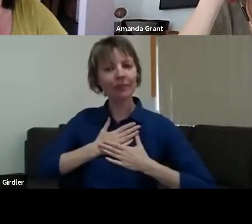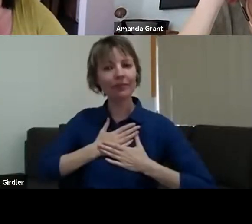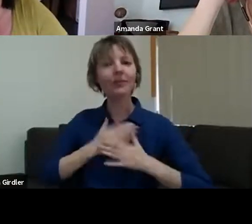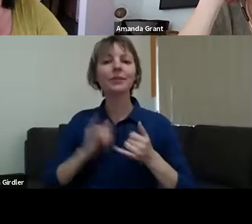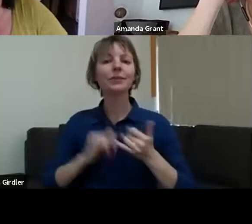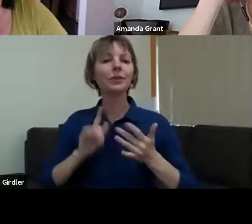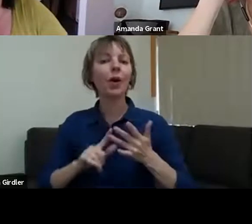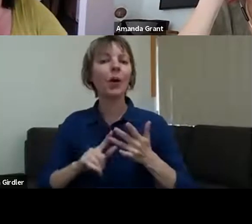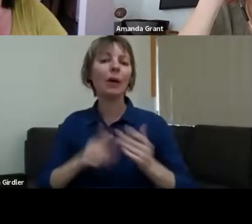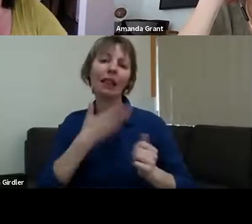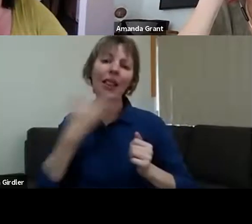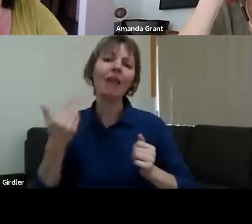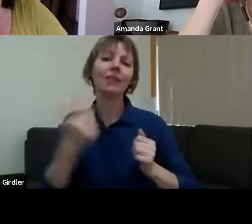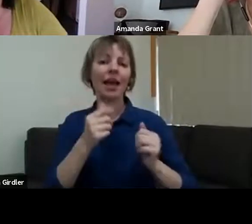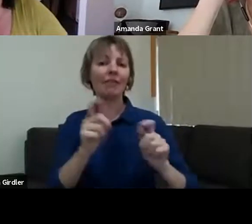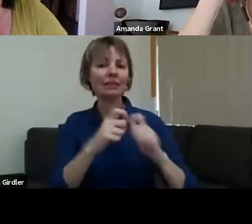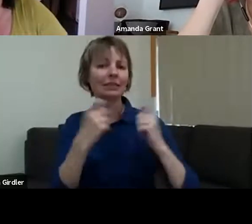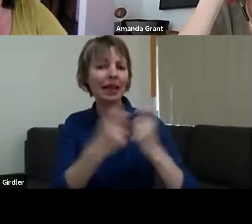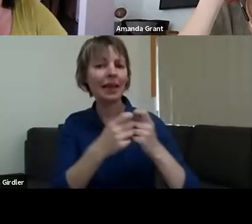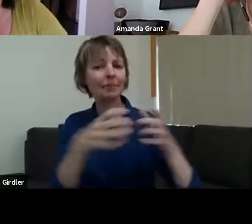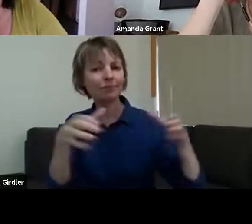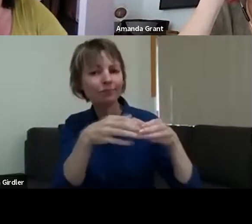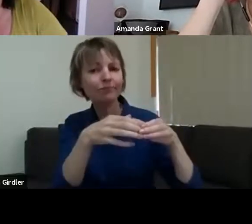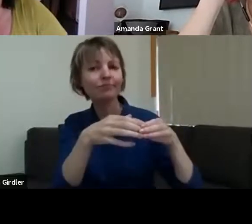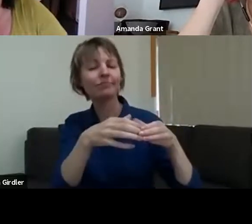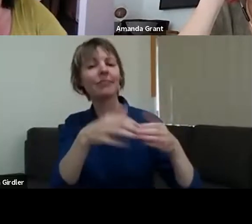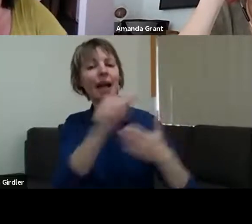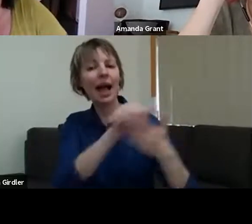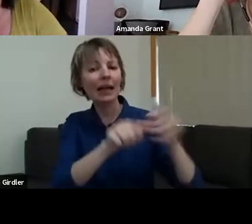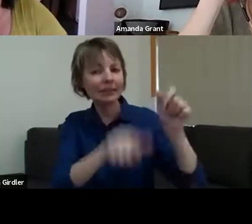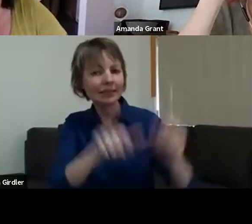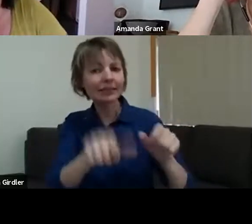who'd all been through different versions of the same fire